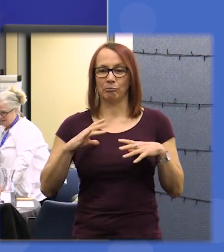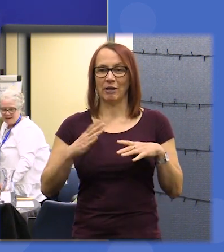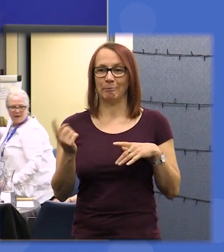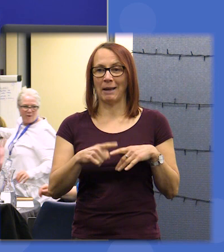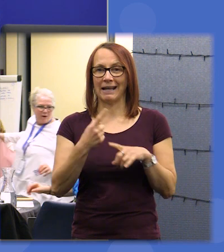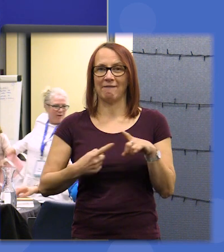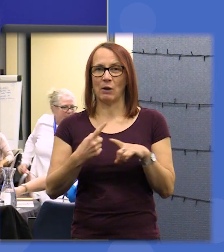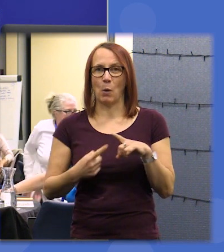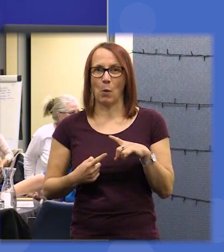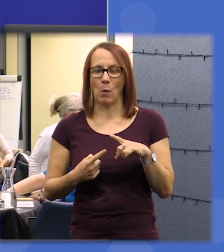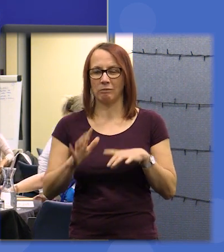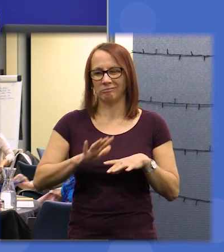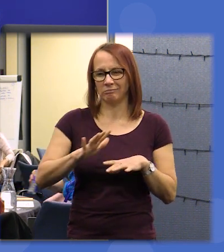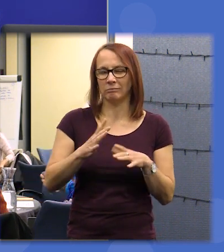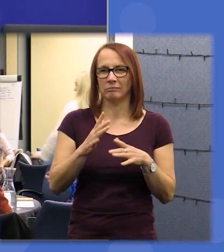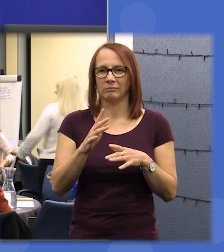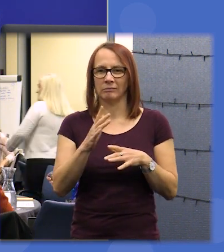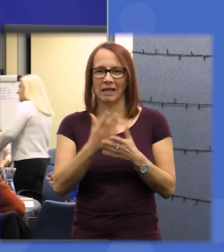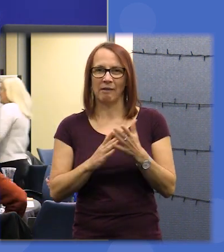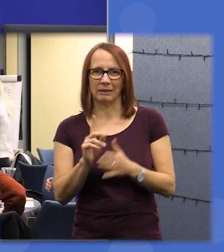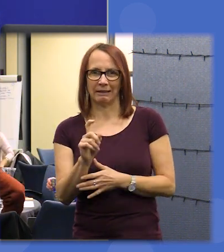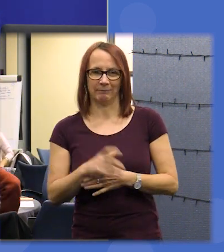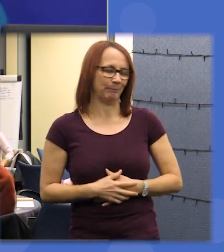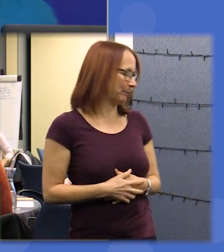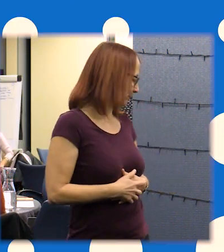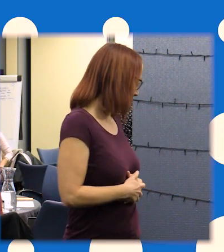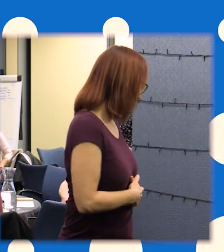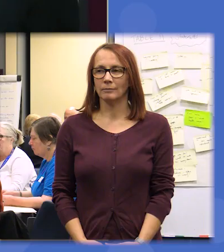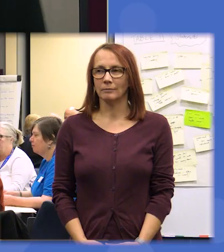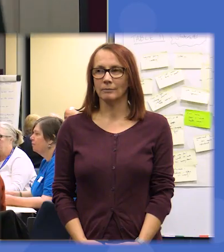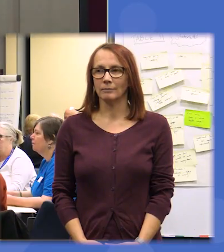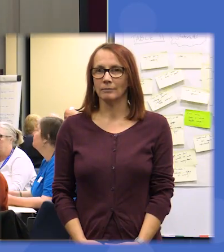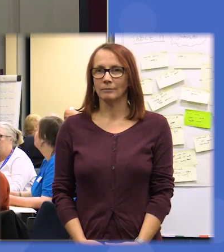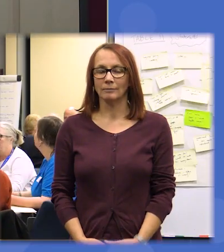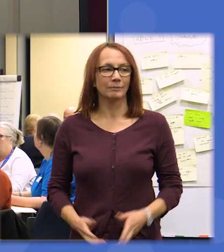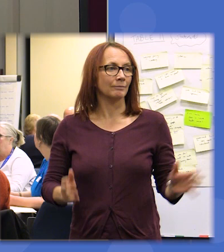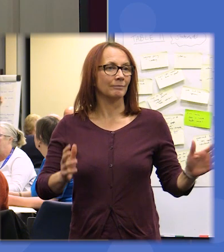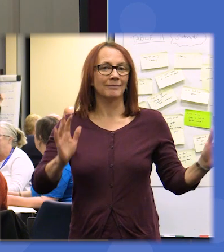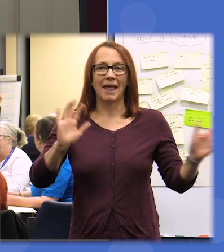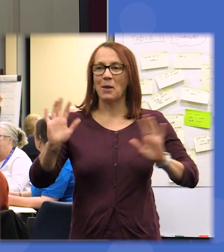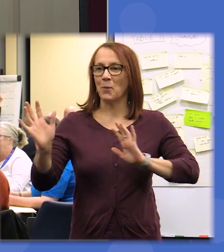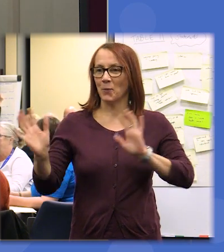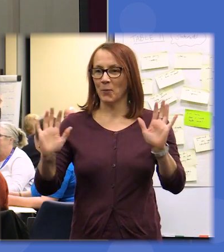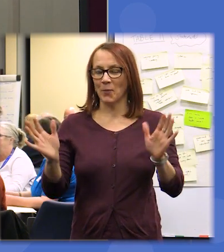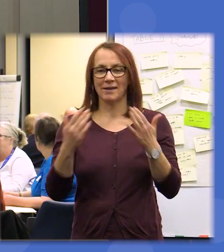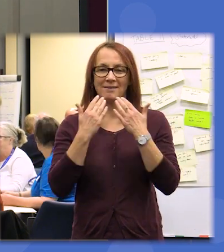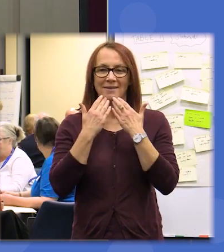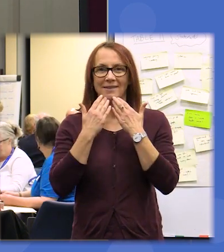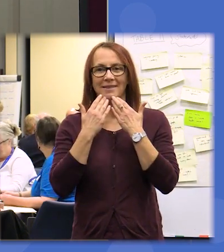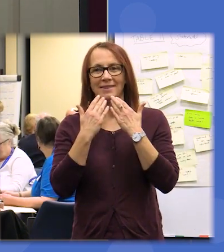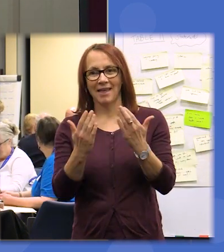so just around 11:30 please okay everyone thank you for bearing with us